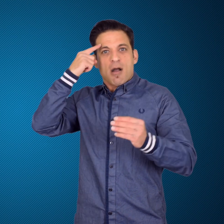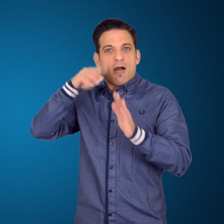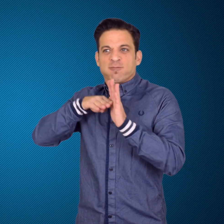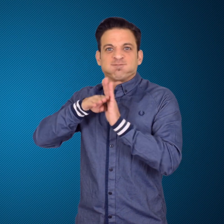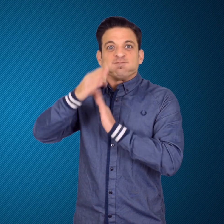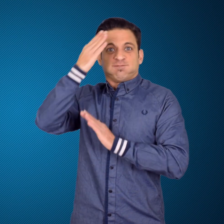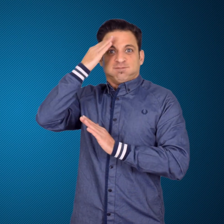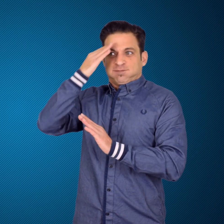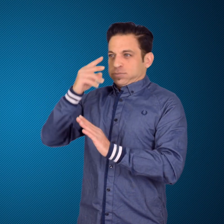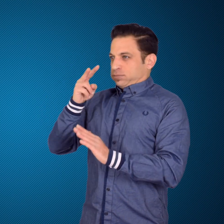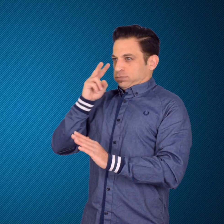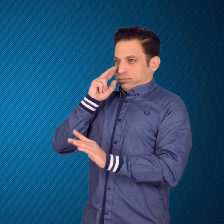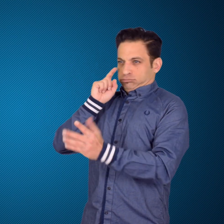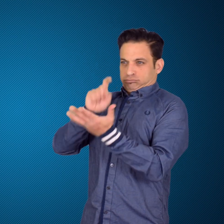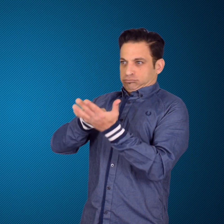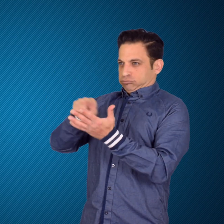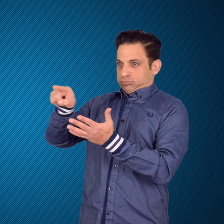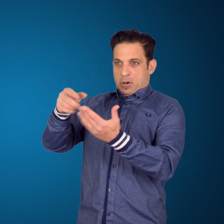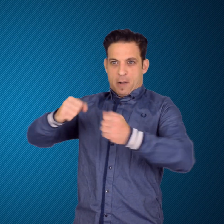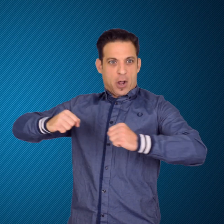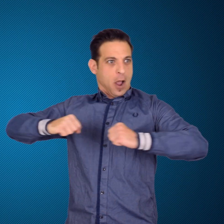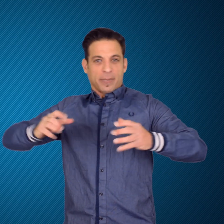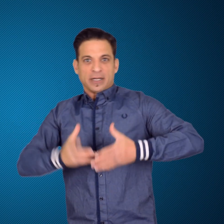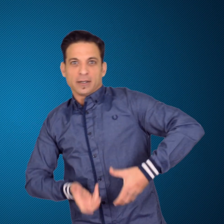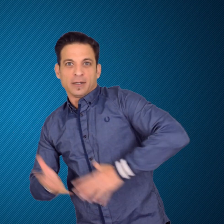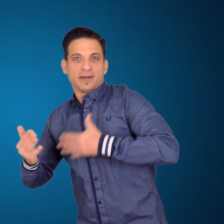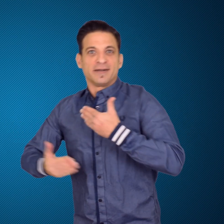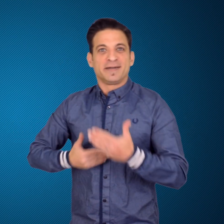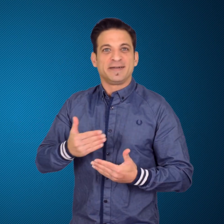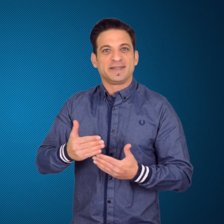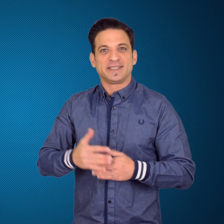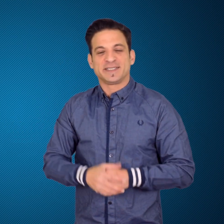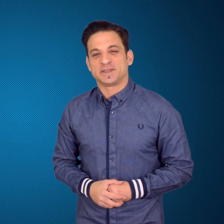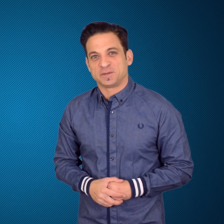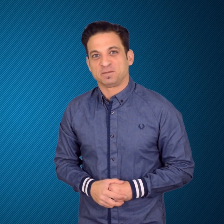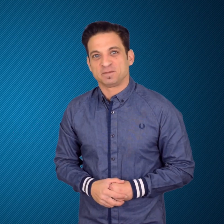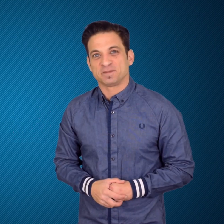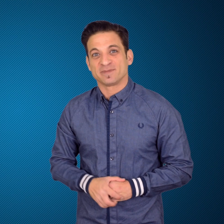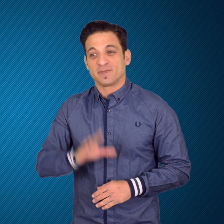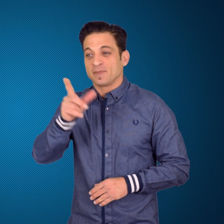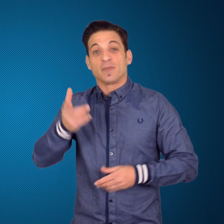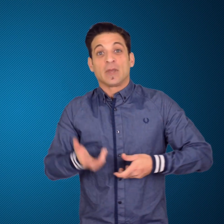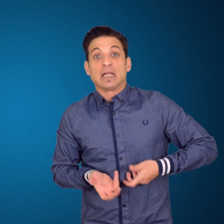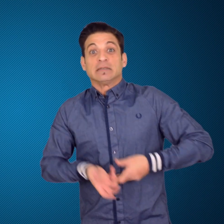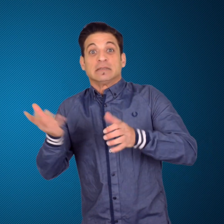opportunities. Outside playing rugby, Ounsley recently